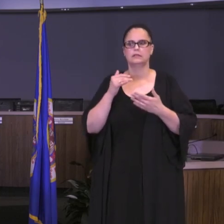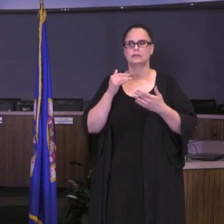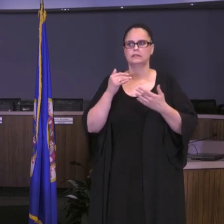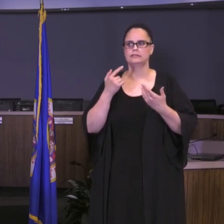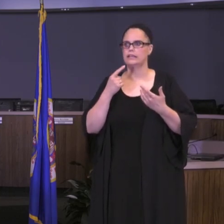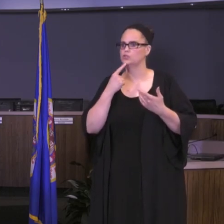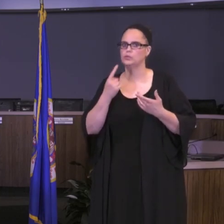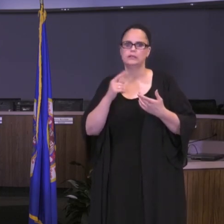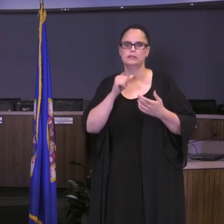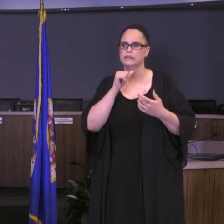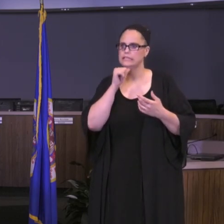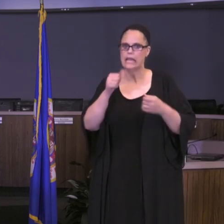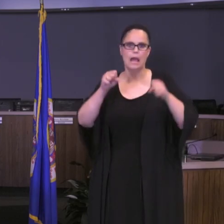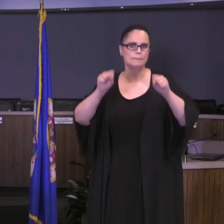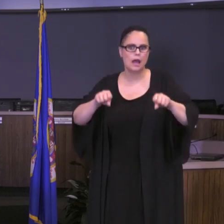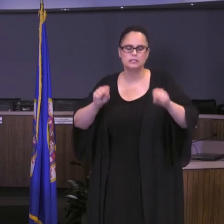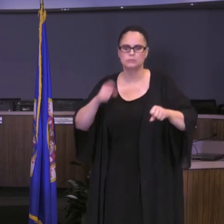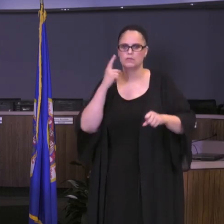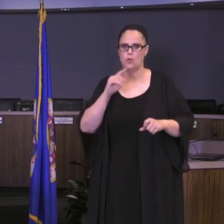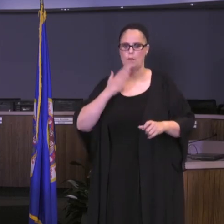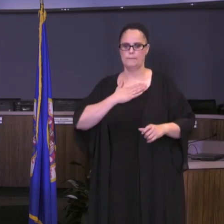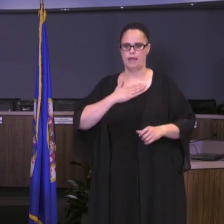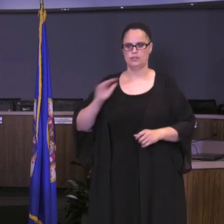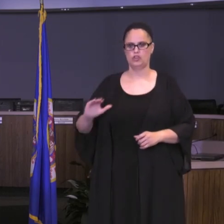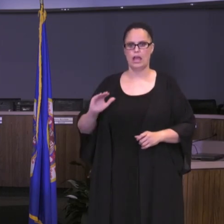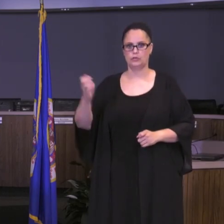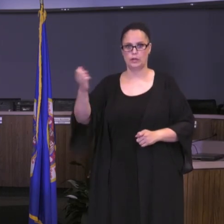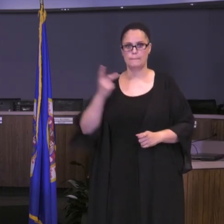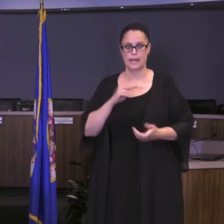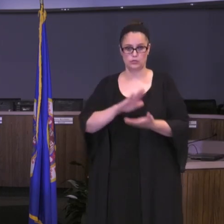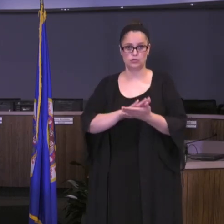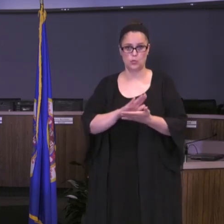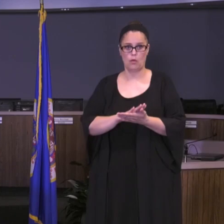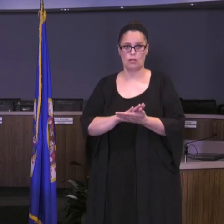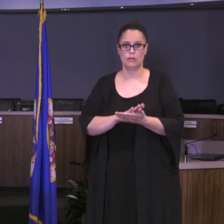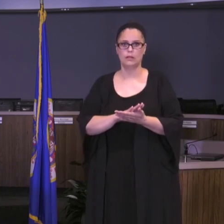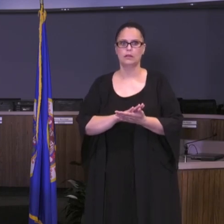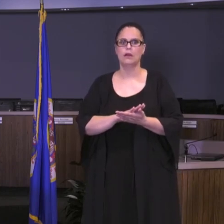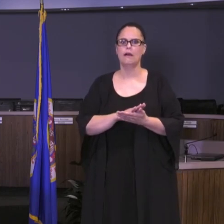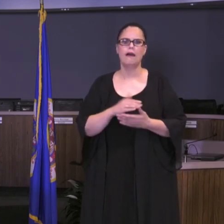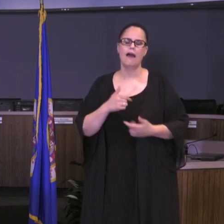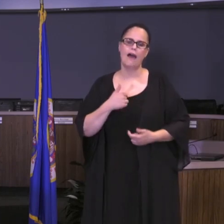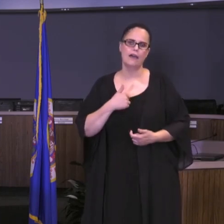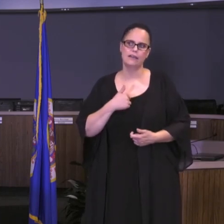possible for my child to come back." And to this point, I haven't had a great response back to you. I